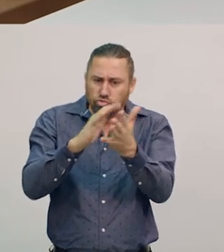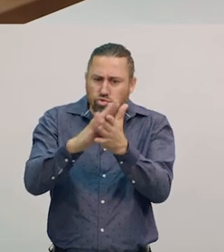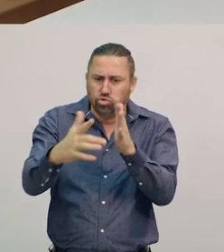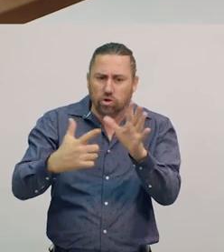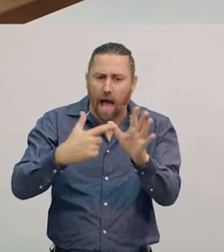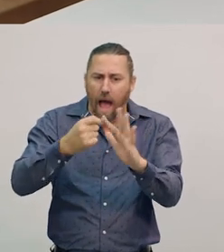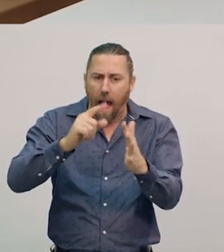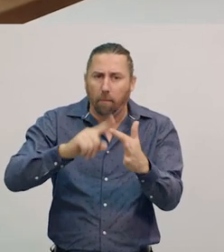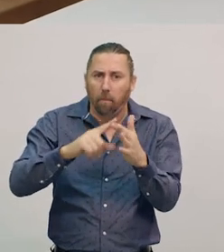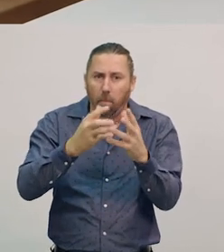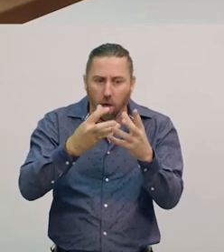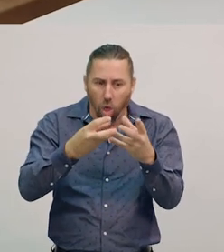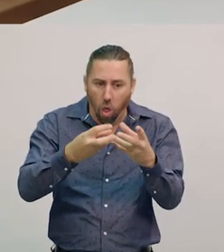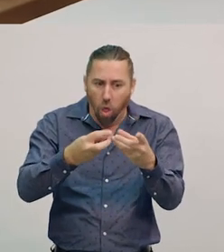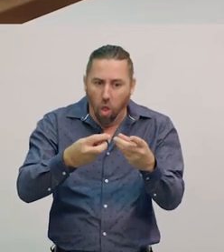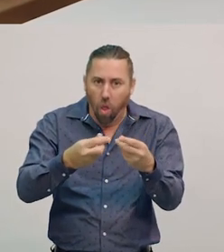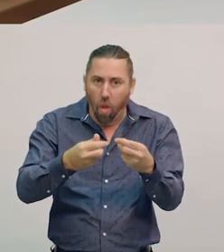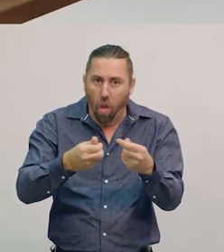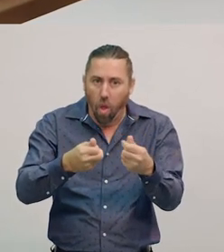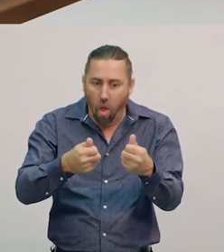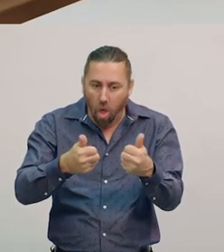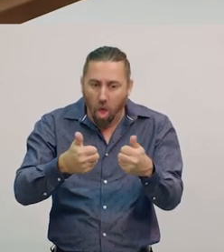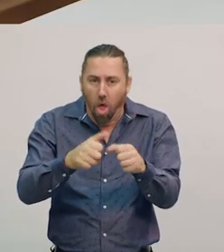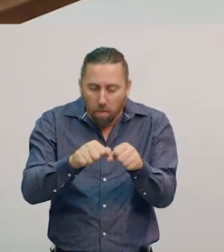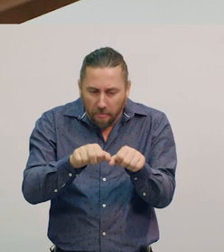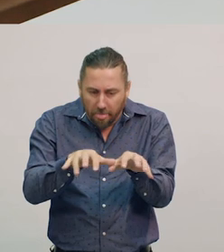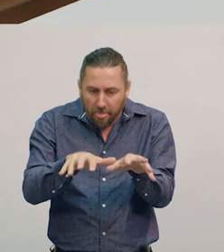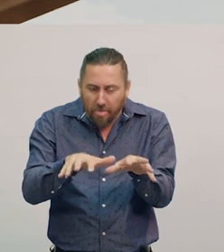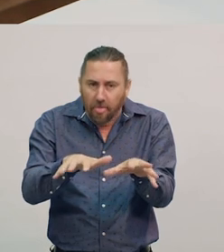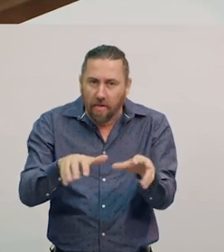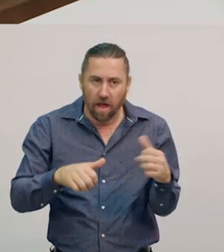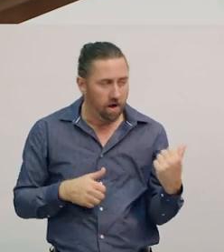Now it’s starting to run to different places. We’ll just leave that there.